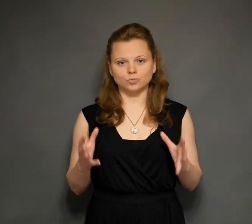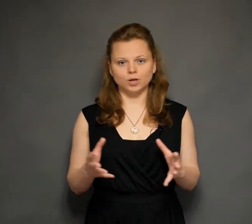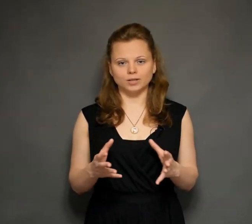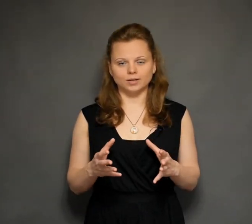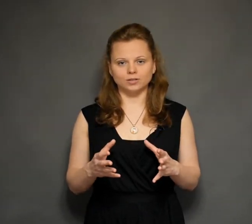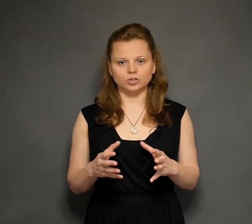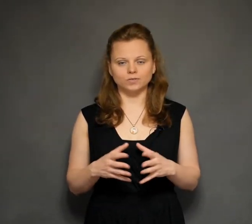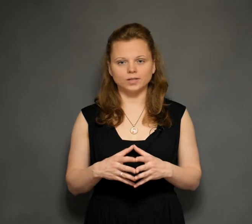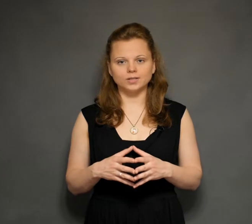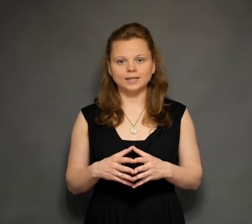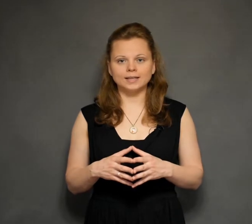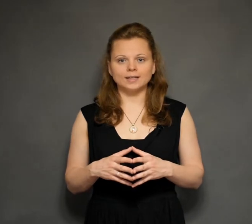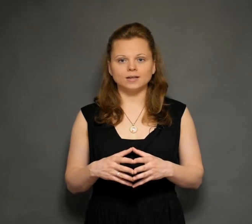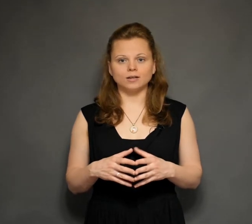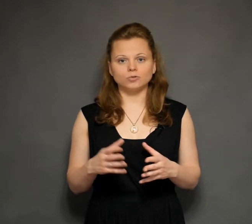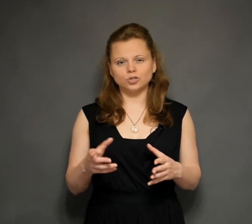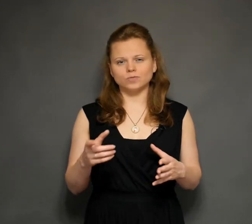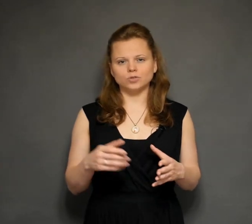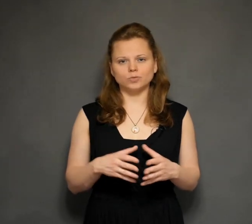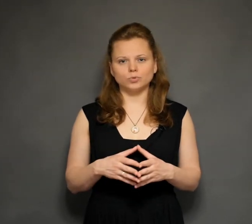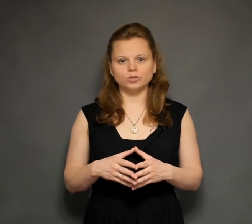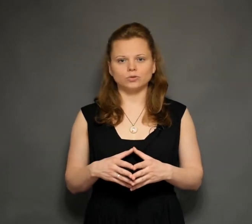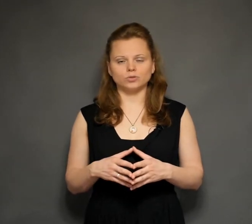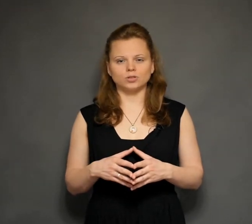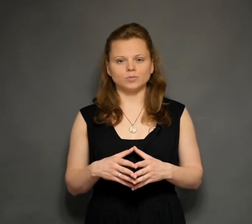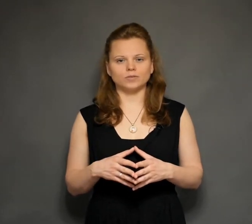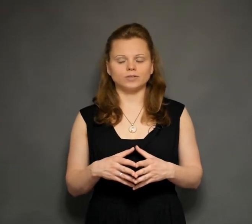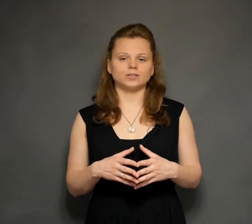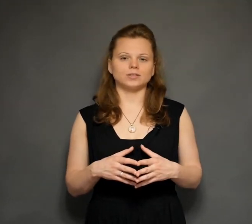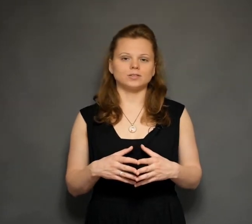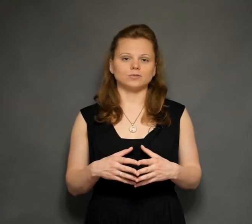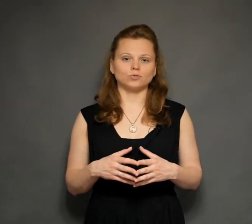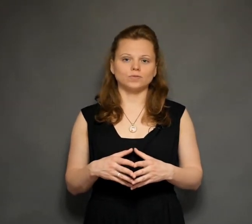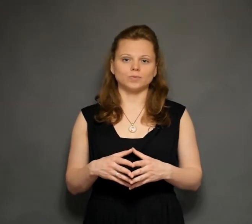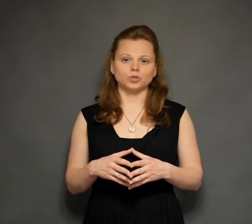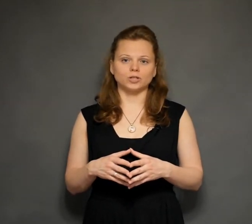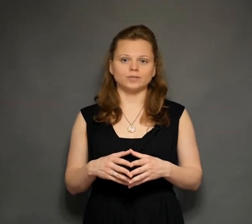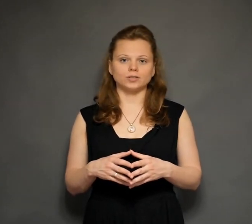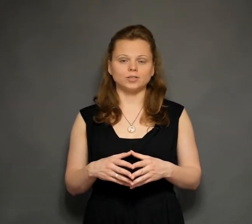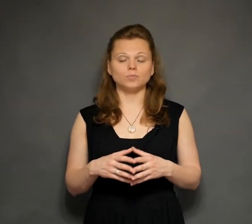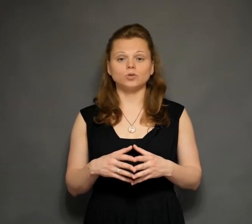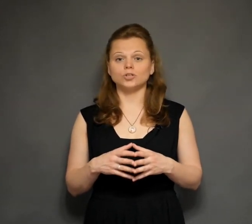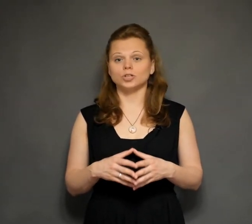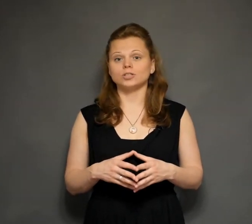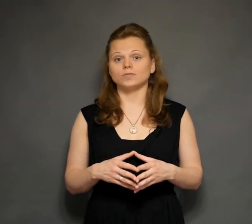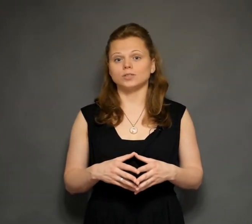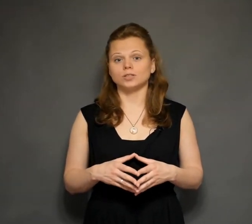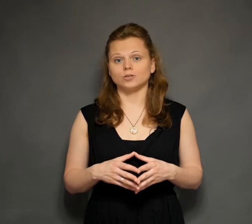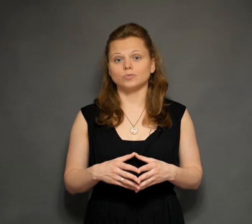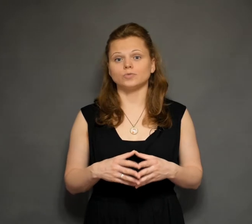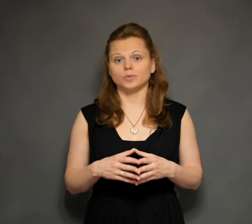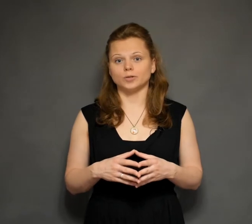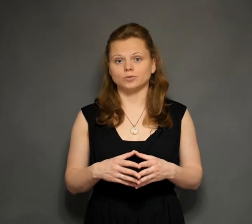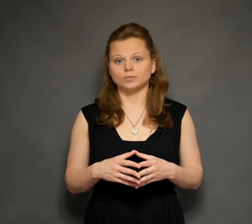a small number of years. The higher the post, which he held in the organization of the right person, the greater the chance of finding information about him.